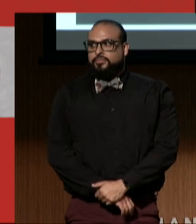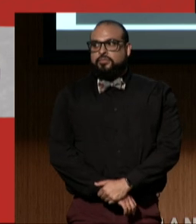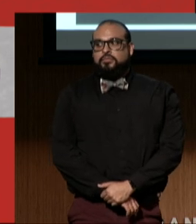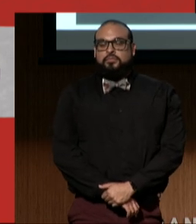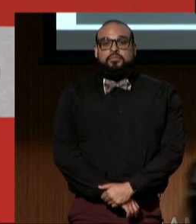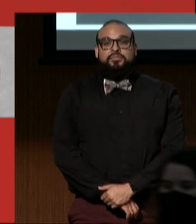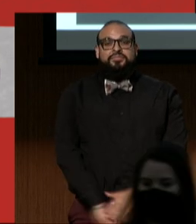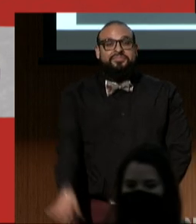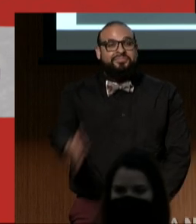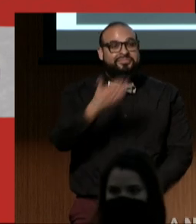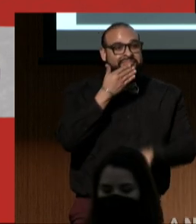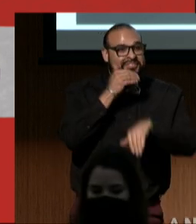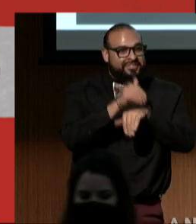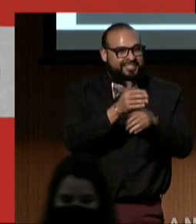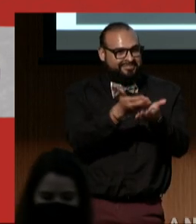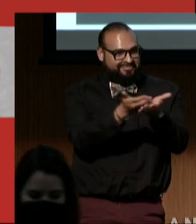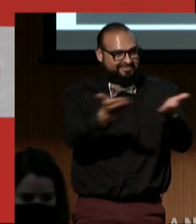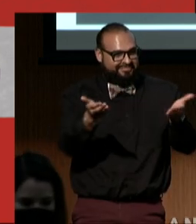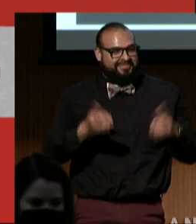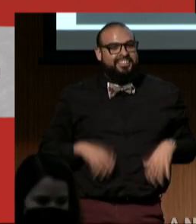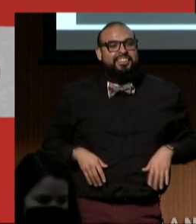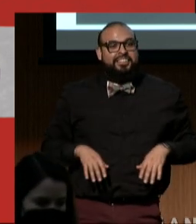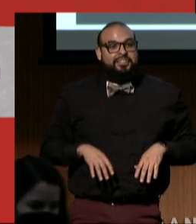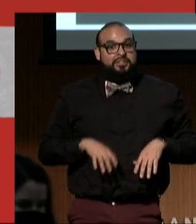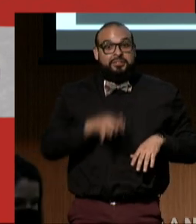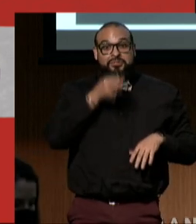Good evening, everybody. We're about to begin.